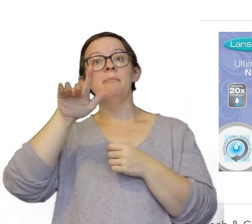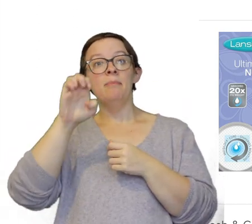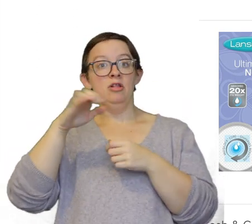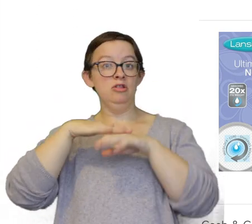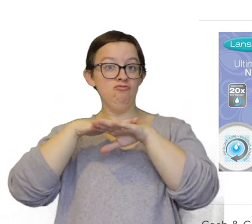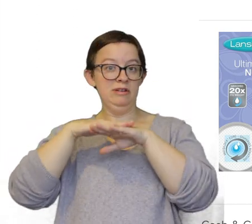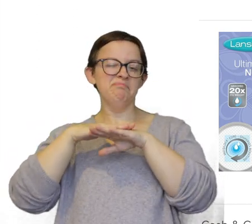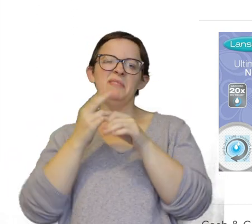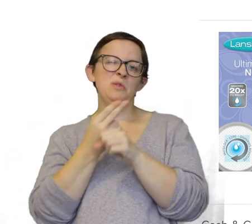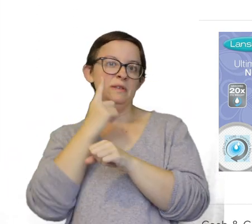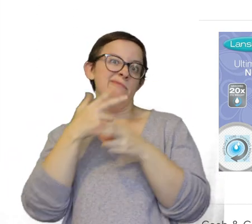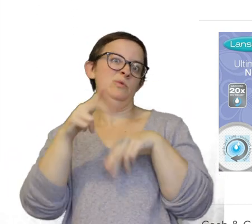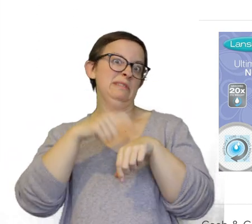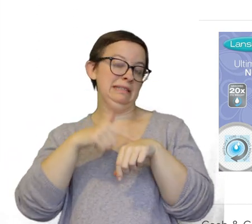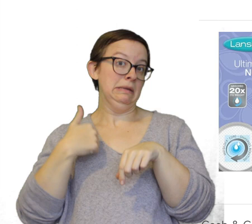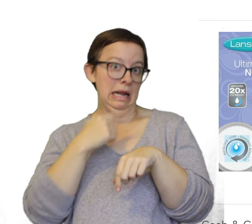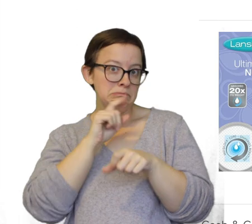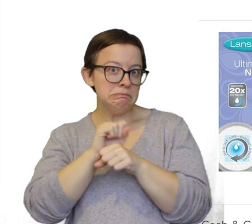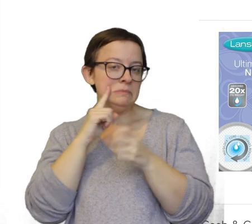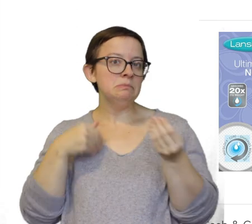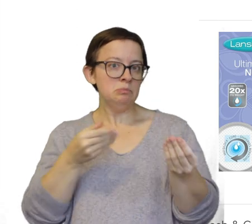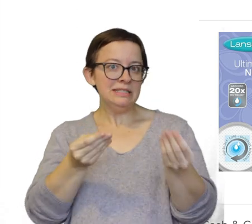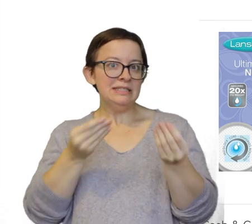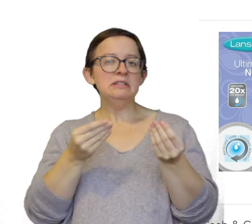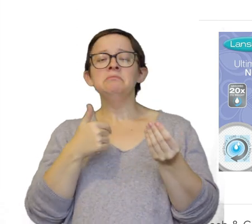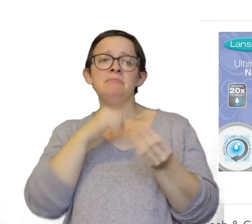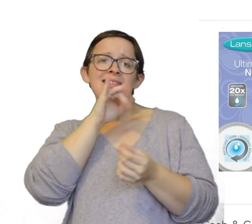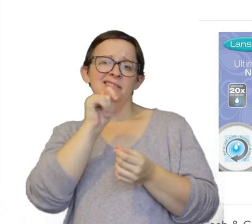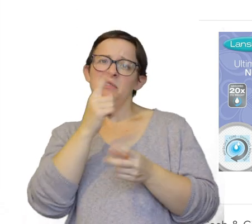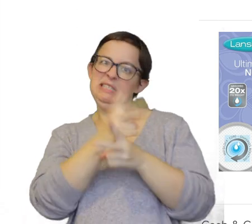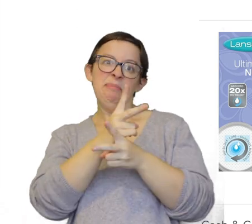I used it for the short time that I did breastfeed and I really loved it I would keep it on there.